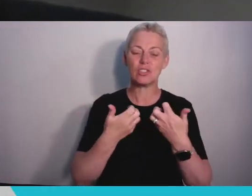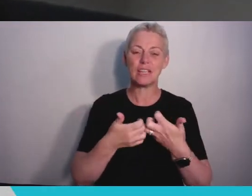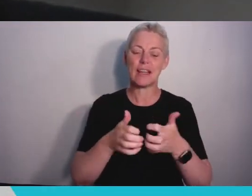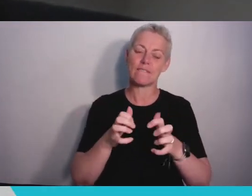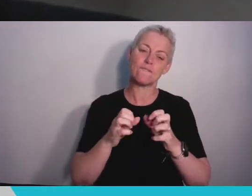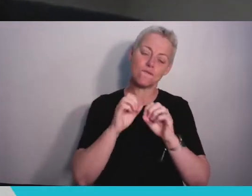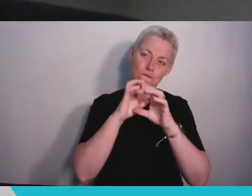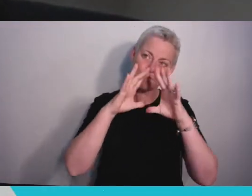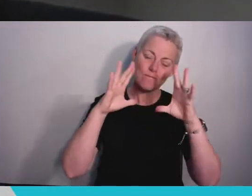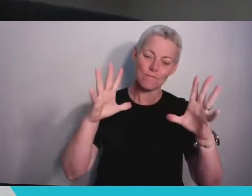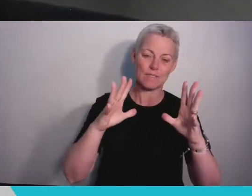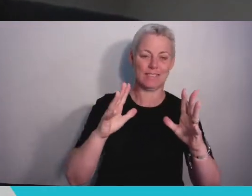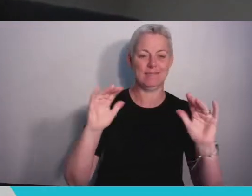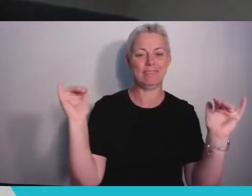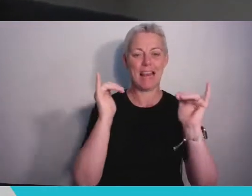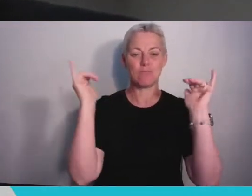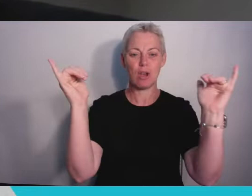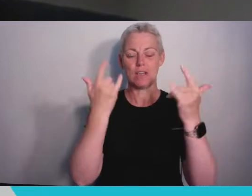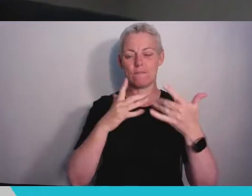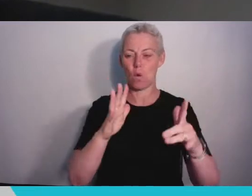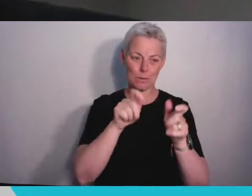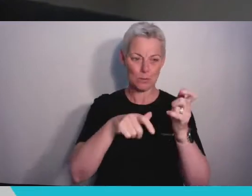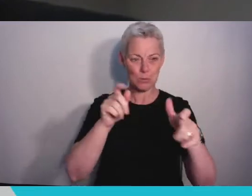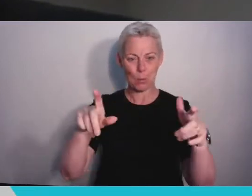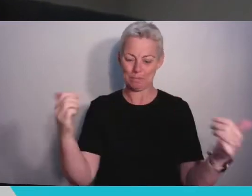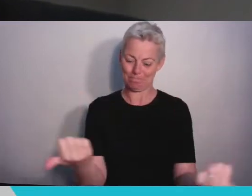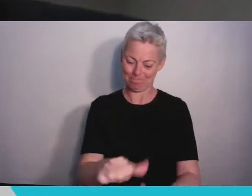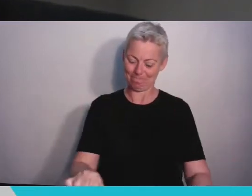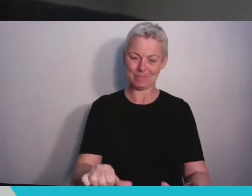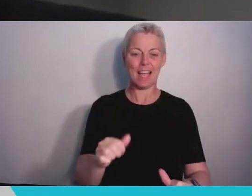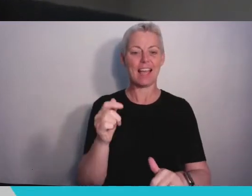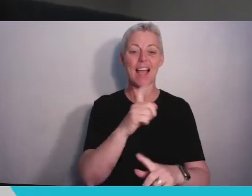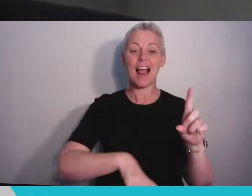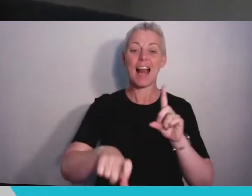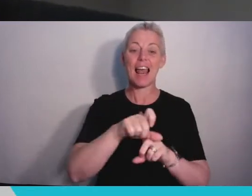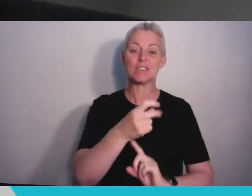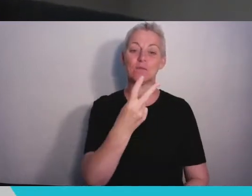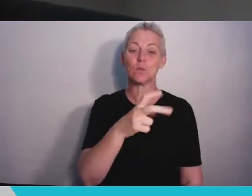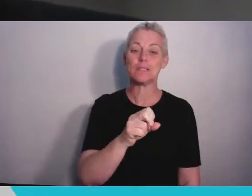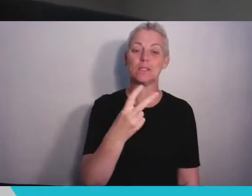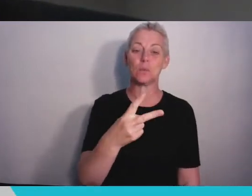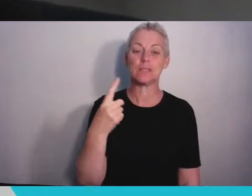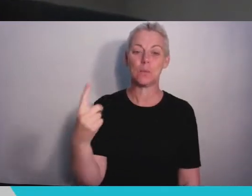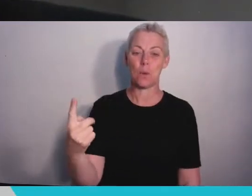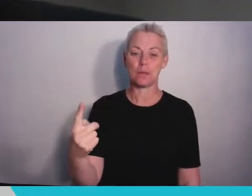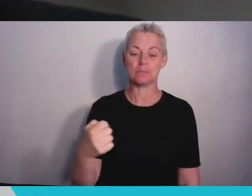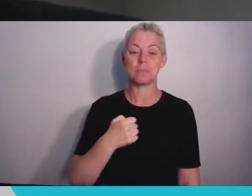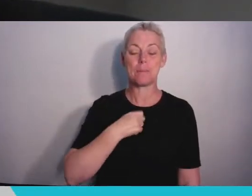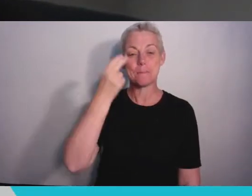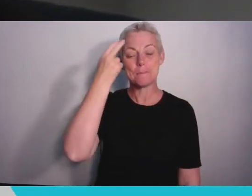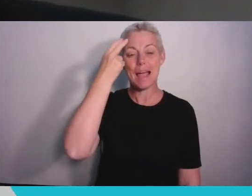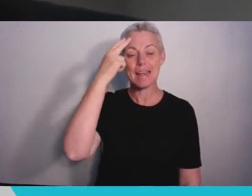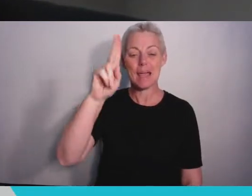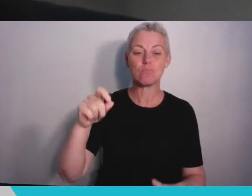students, the Class of 2021. My name is Professor Ian Bond and I am the Dean of the Faculty